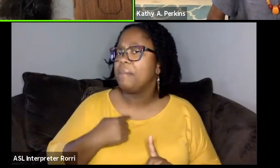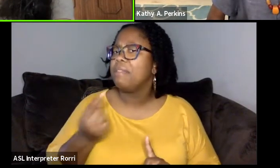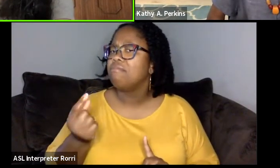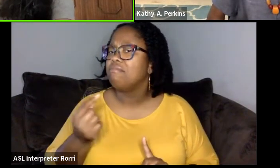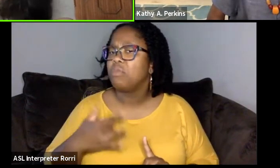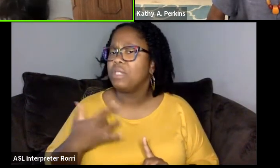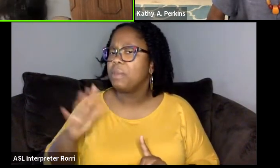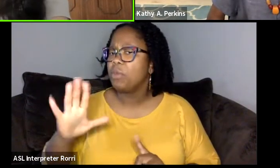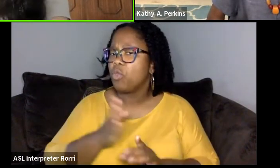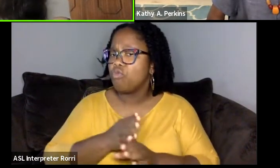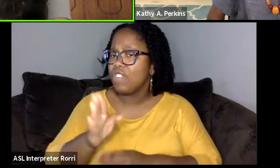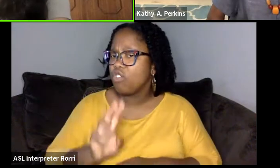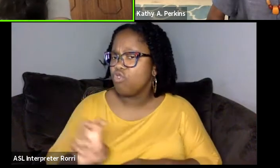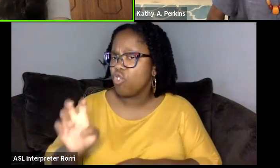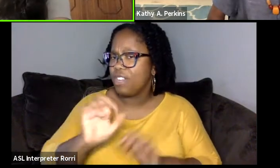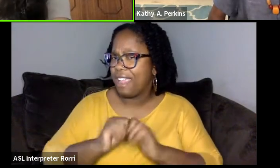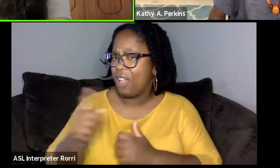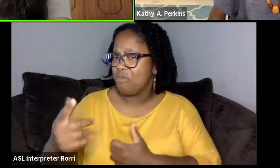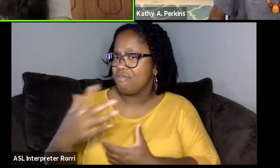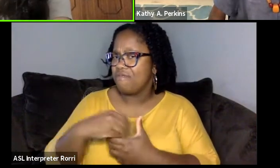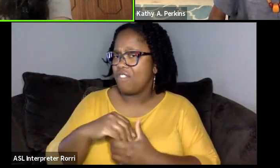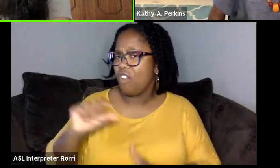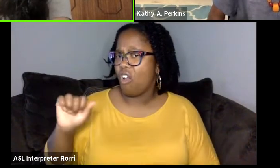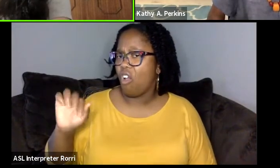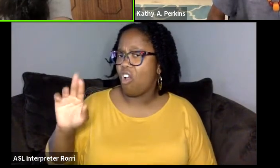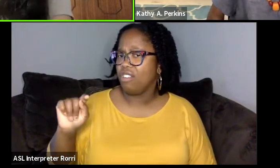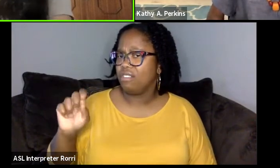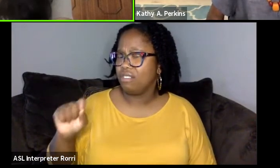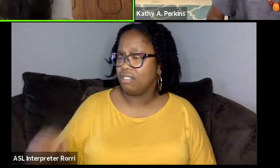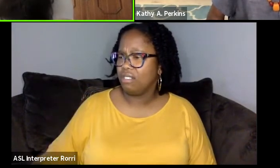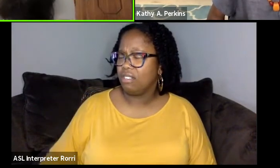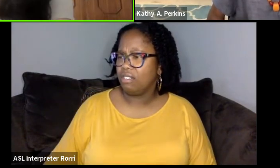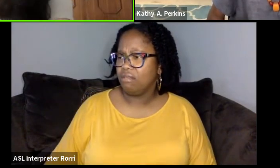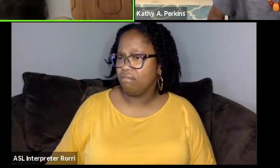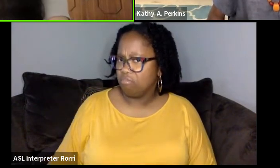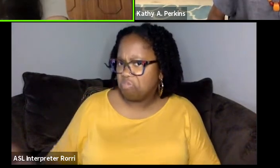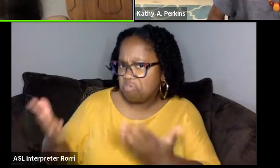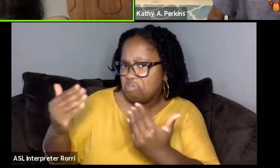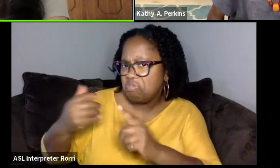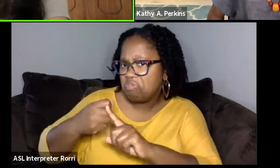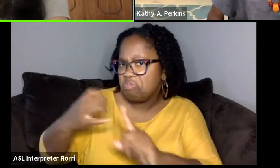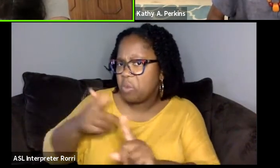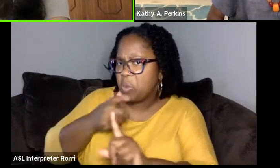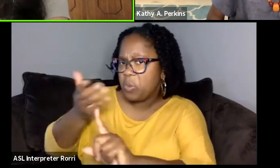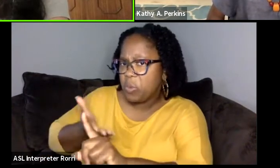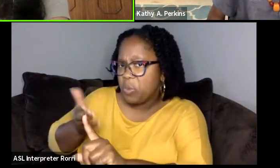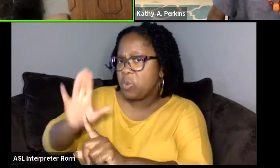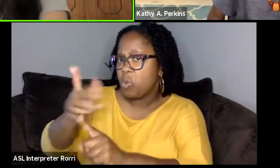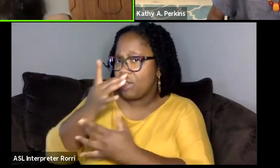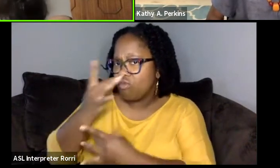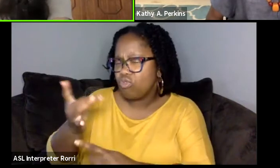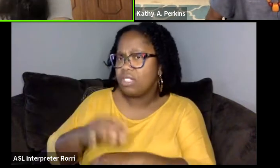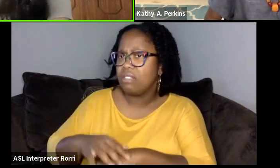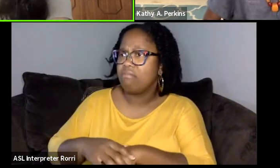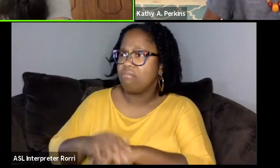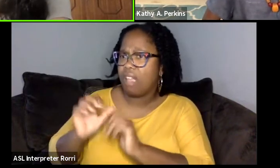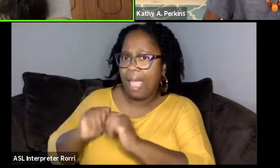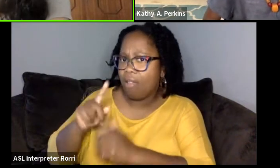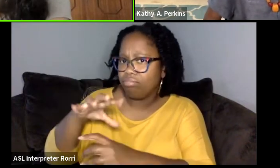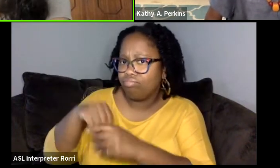I mean, how did you get into the arts? How did you, yeah, tell us a little bit about yourself and your interest in you and how you got into the arts?